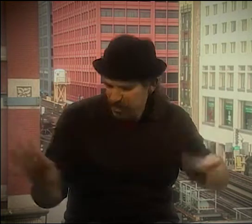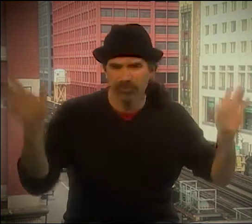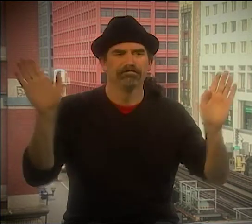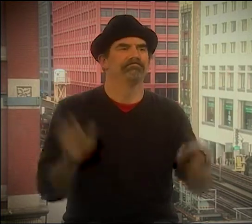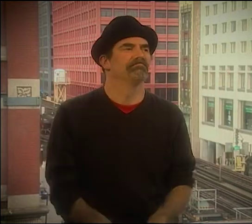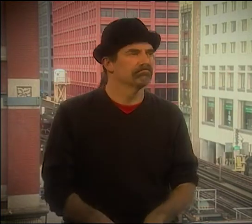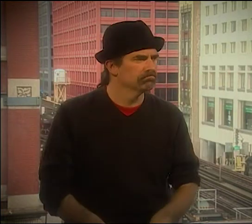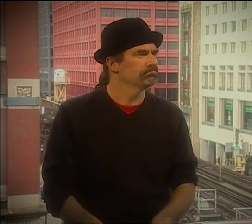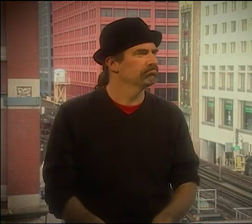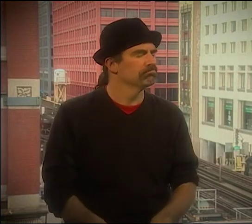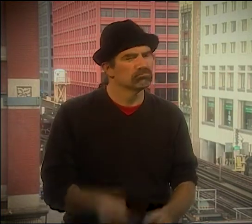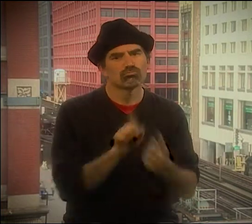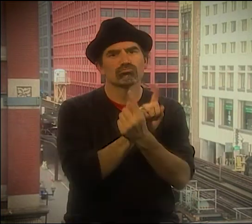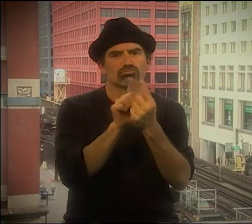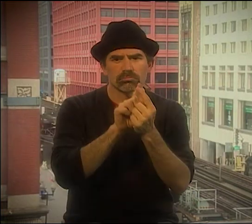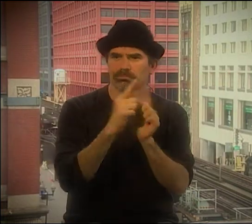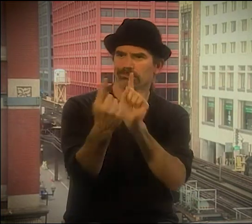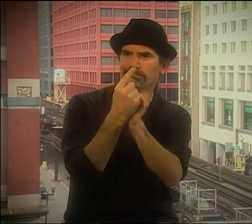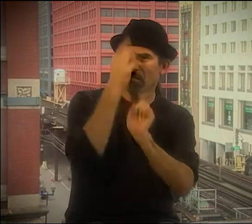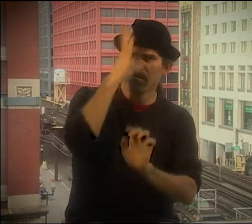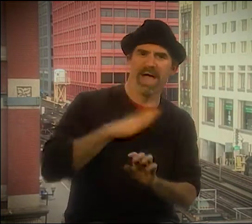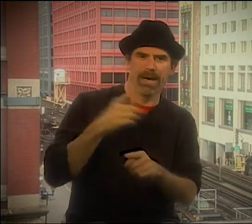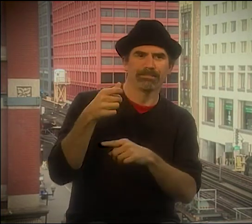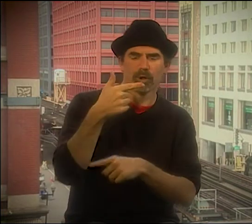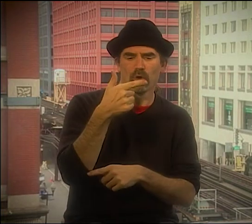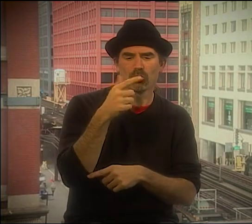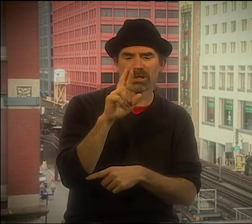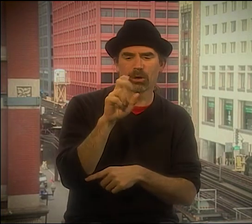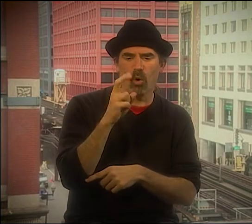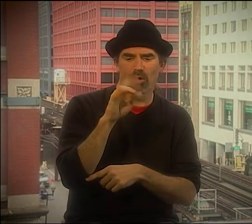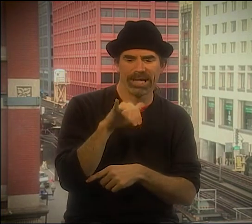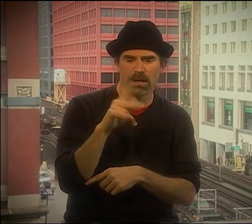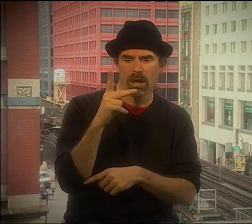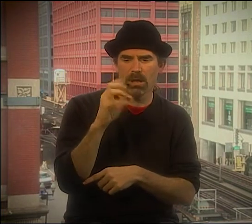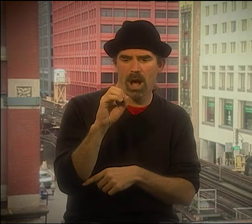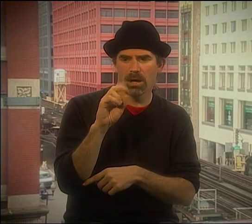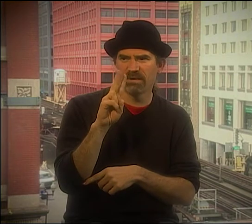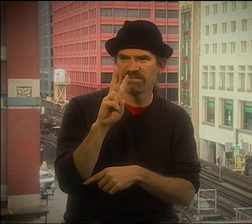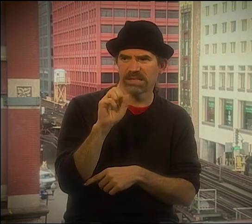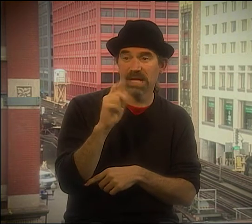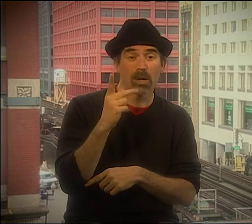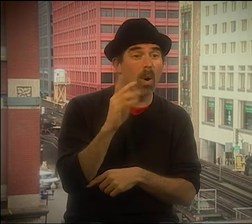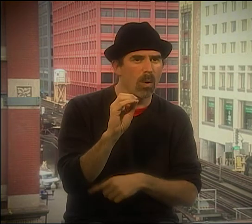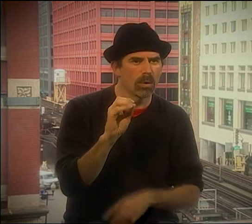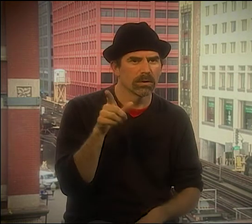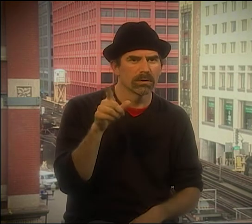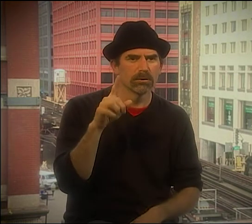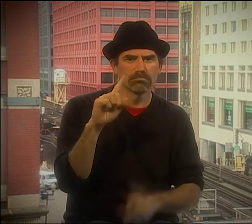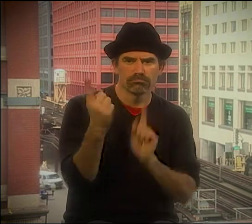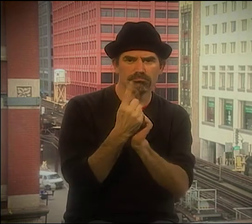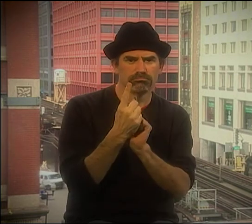BUT THIS ONE, I STILL LEARN FROM EVERY DAY WITH THIS POEM. ANYWAY, WE PERFORMED THIS POEM TO THE AUDIENCE, AND WHEN